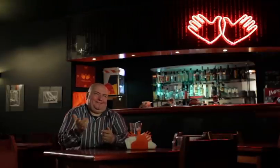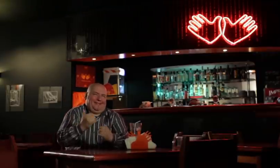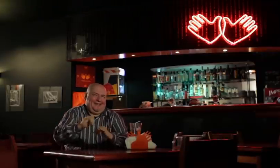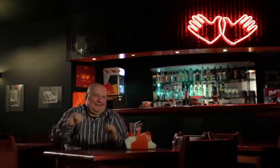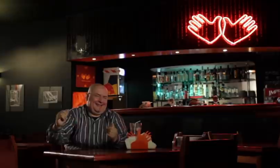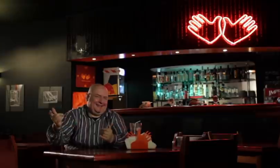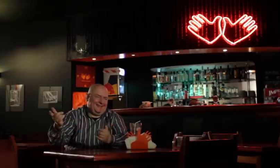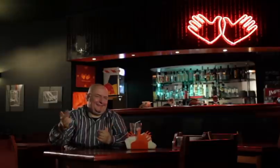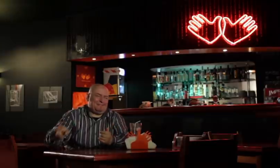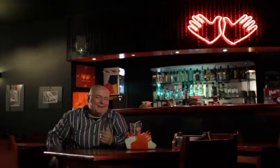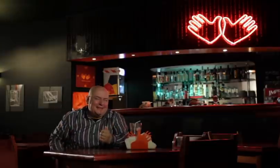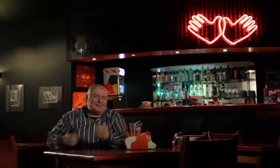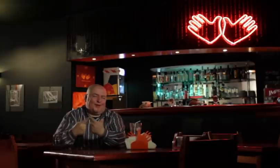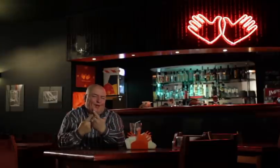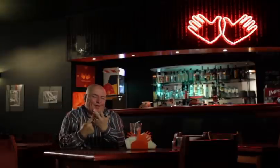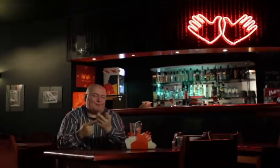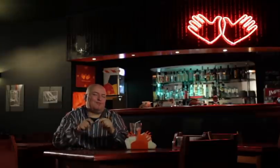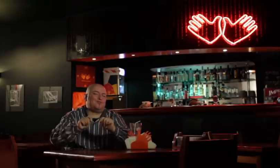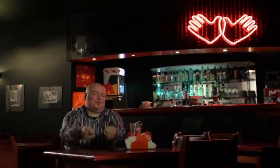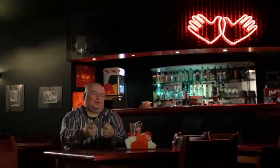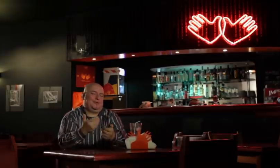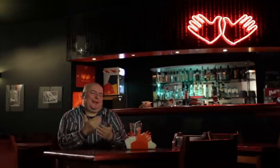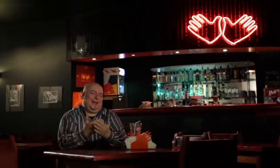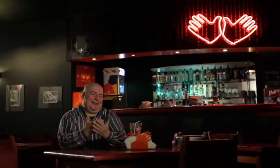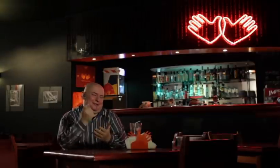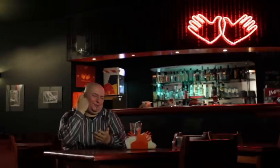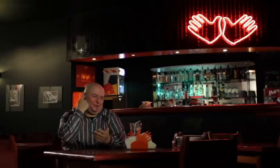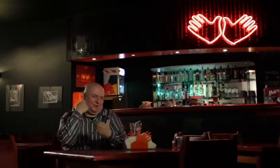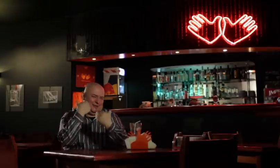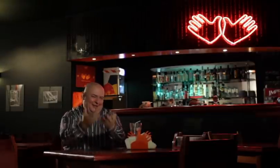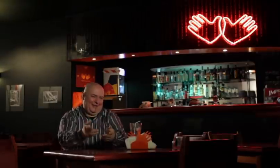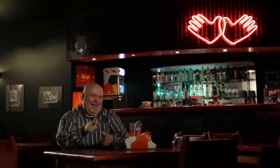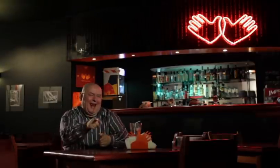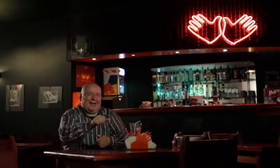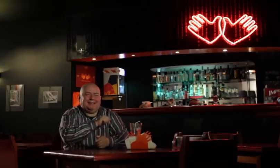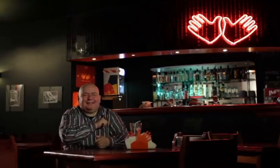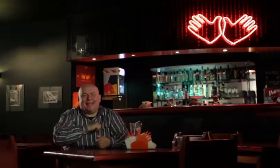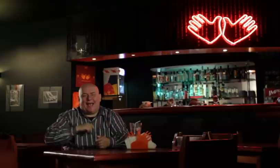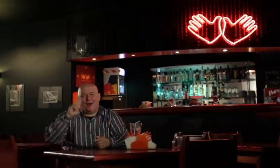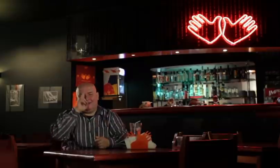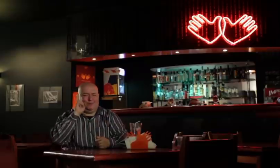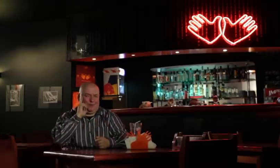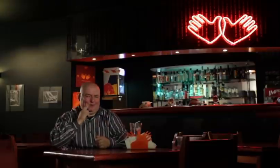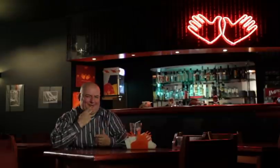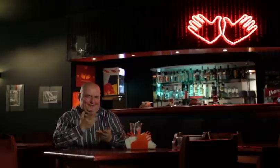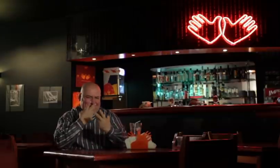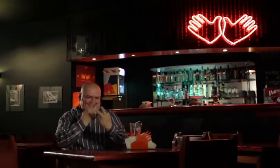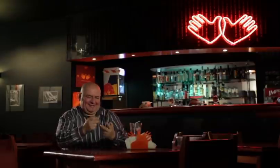The administration and other authorities Don’t want to pay; they force people to do that. Why do they want to make that child hear?